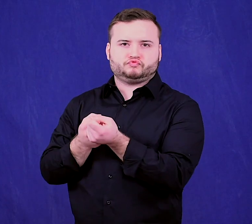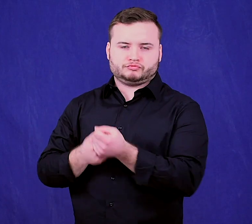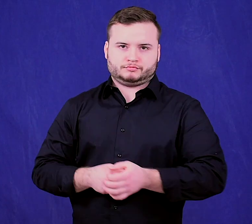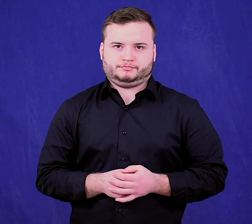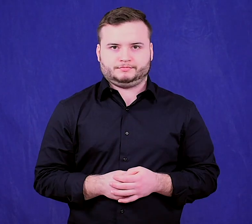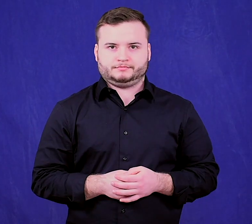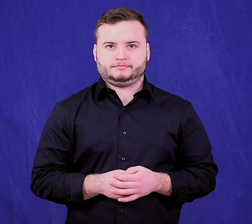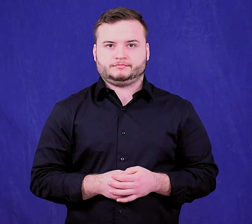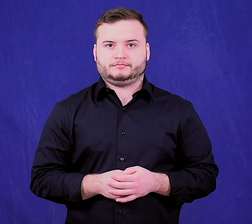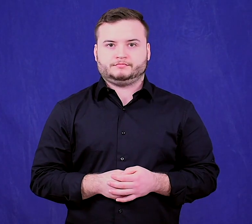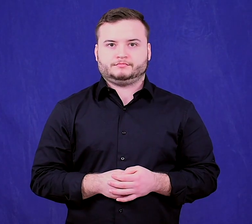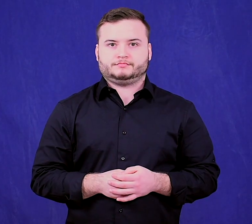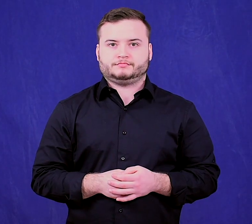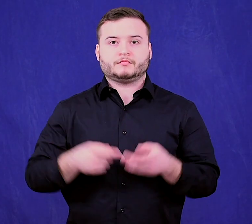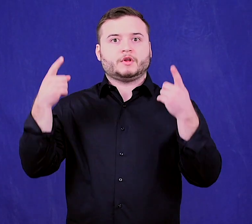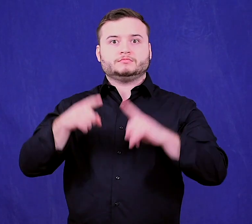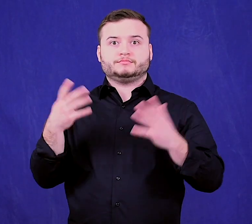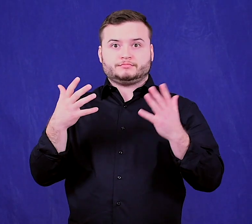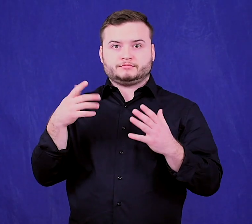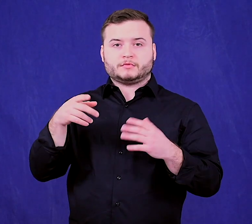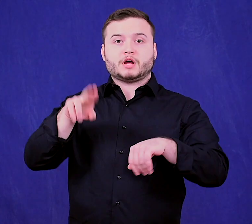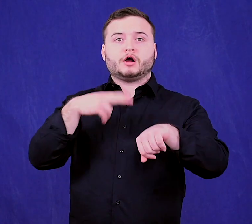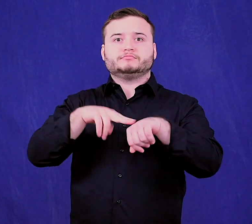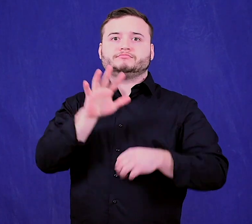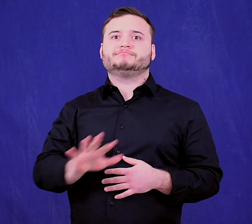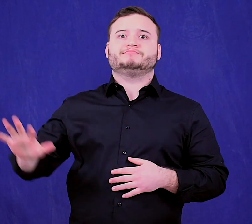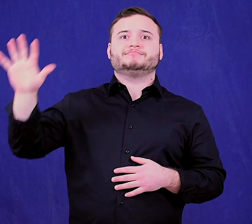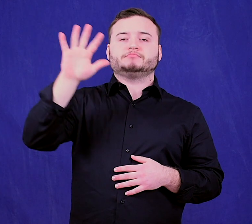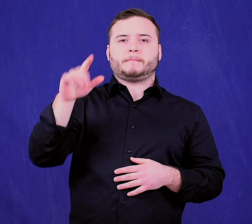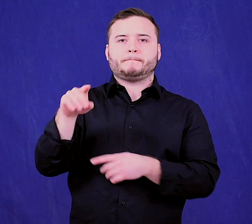Changes on a national level to